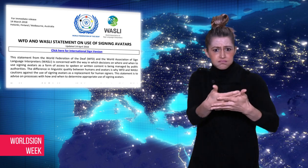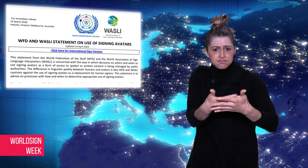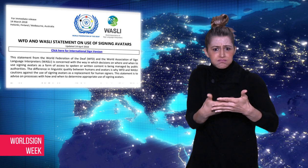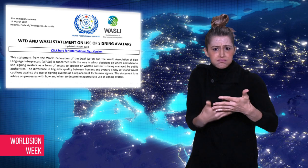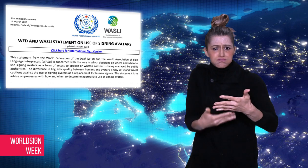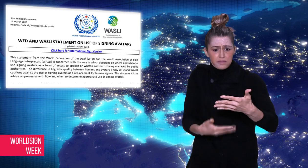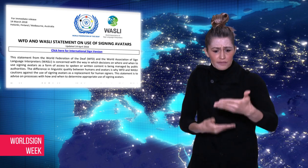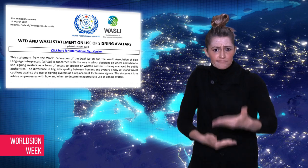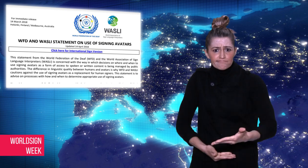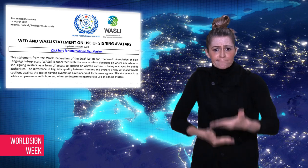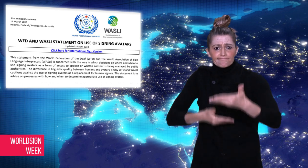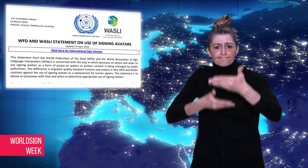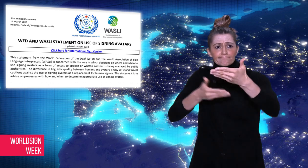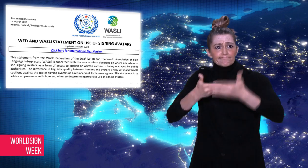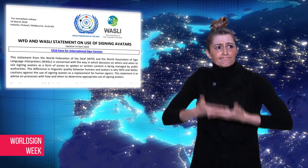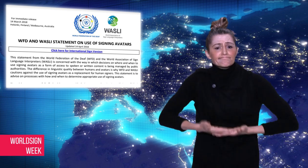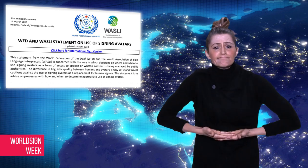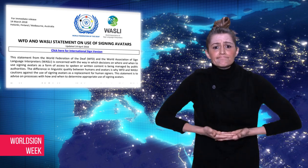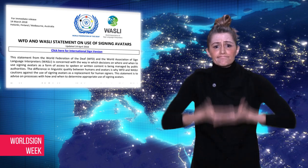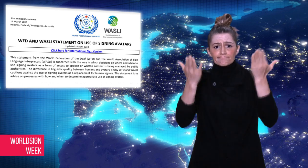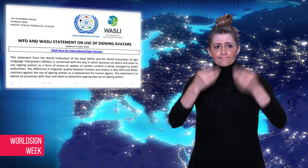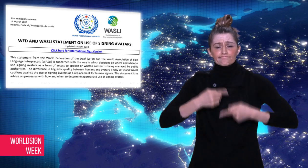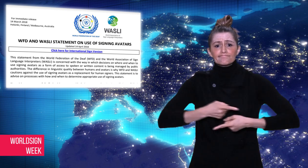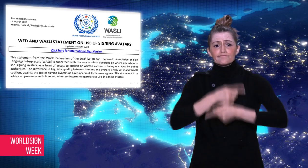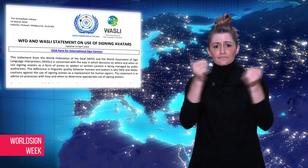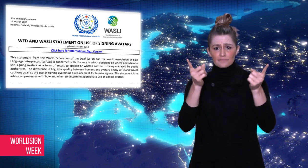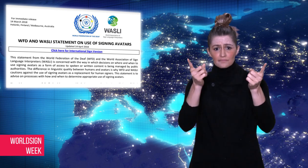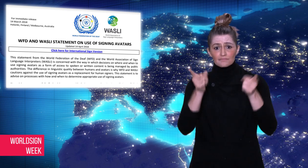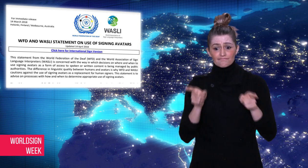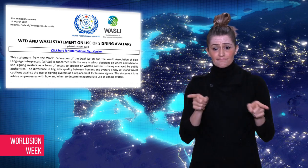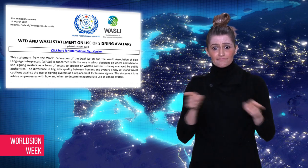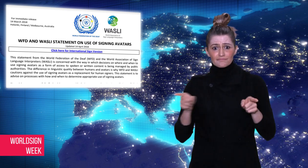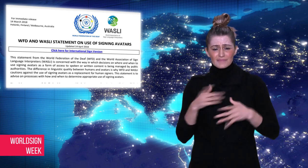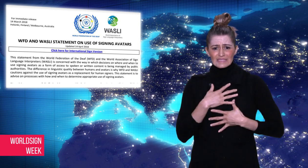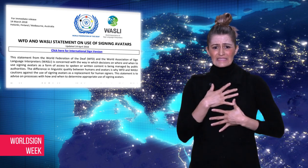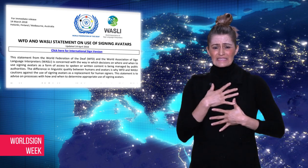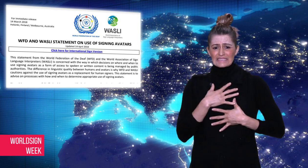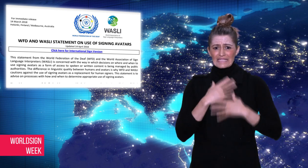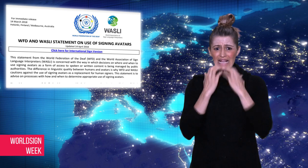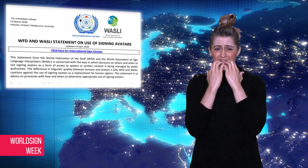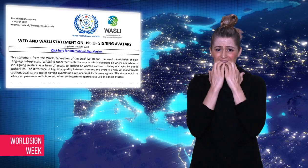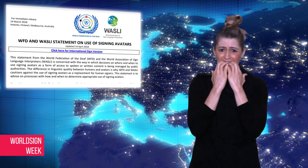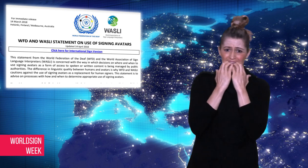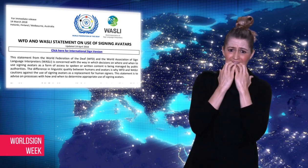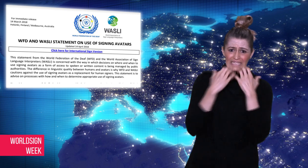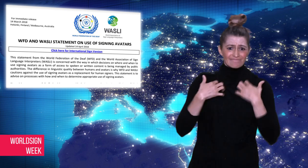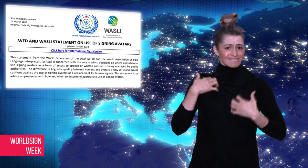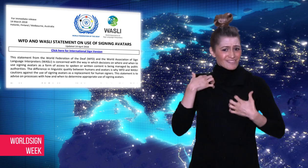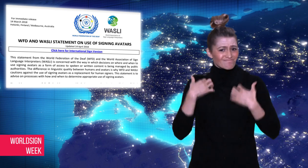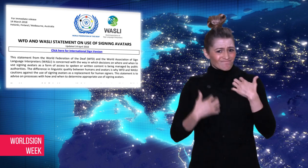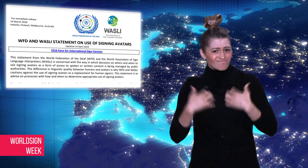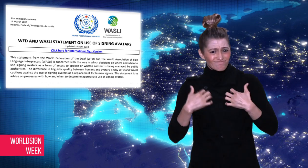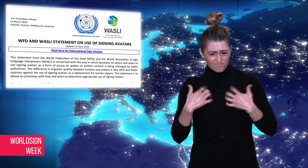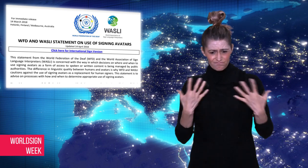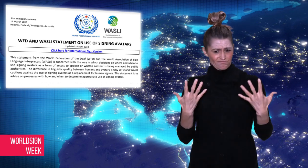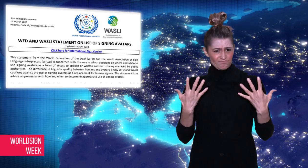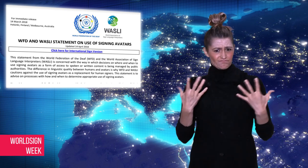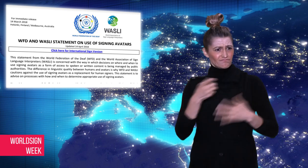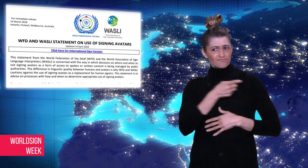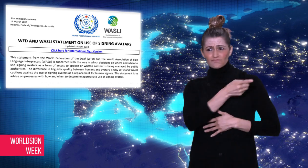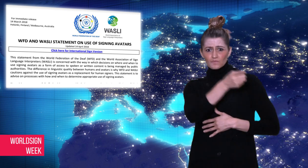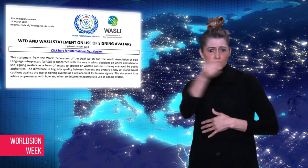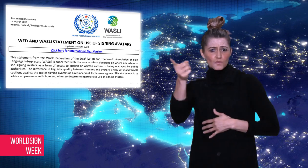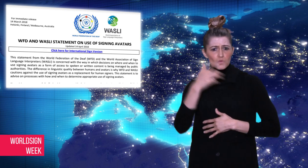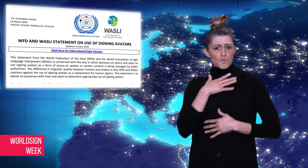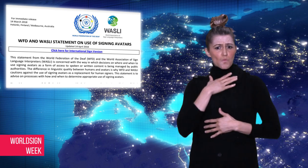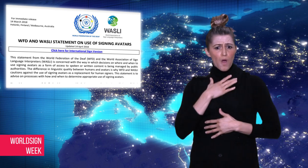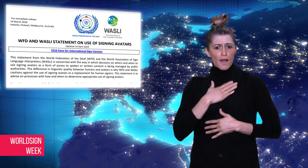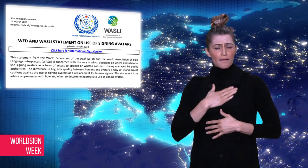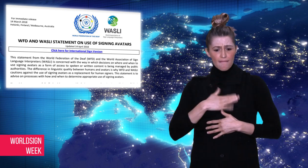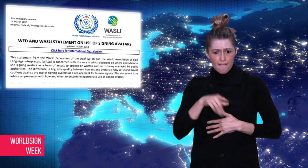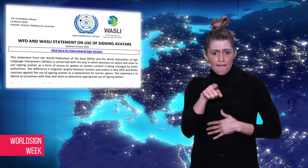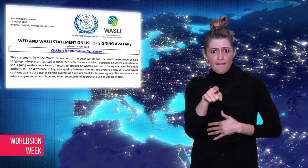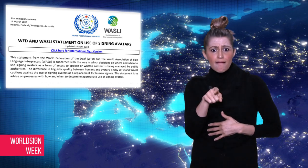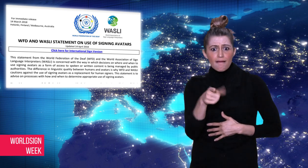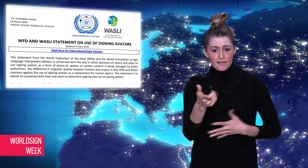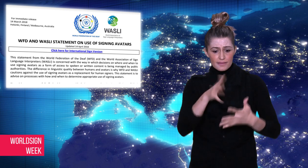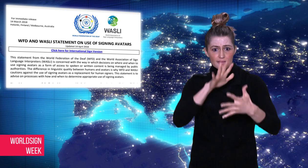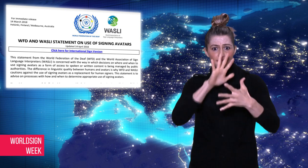Language Interpreters (WASLI) have issued a joint